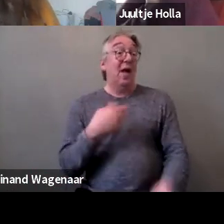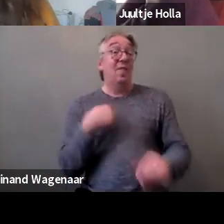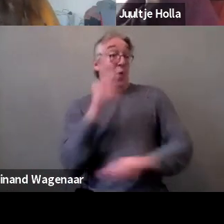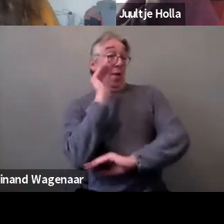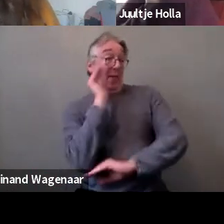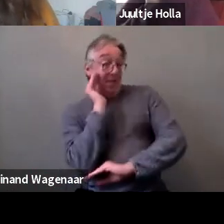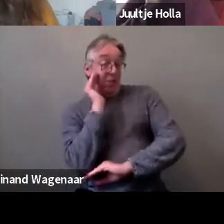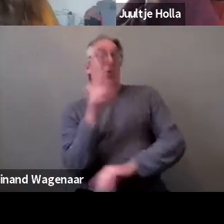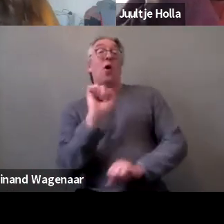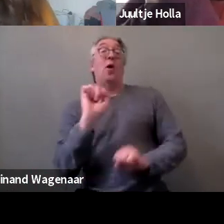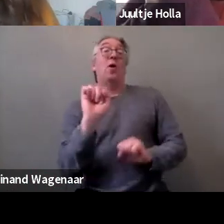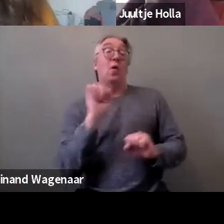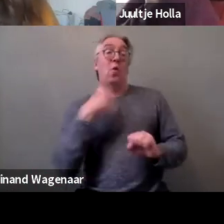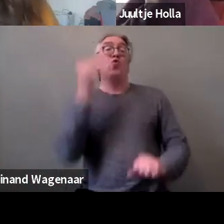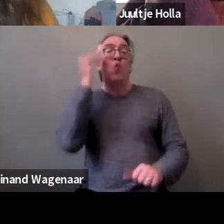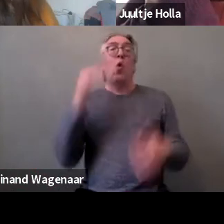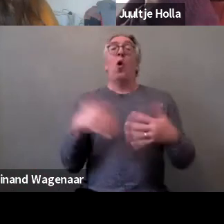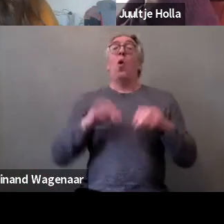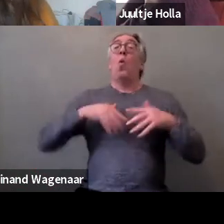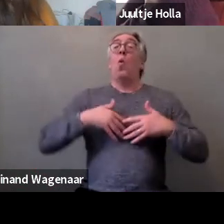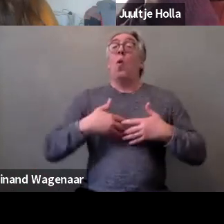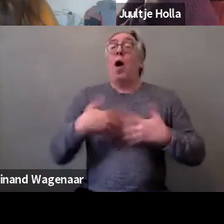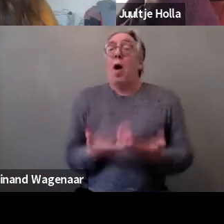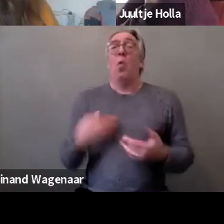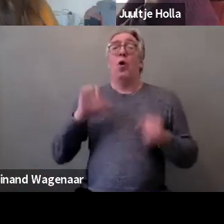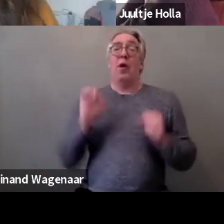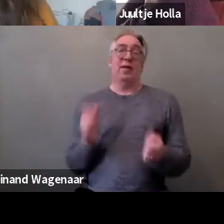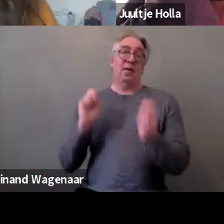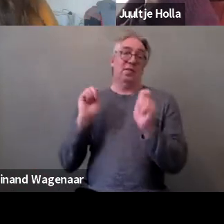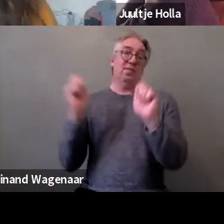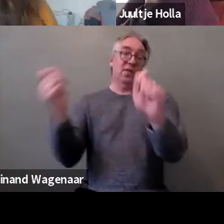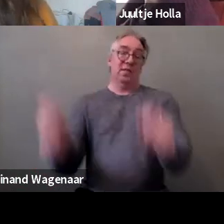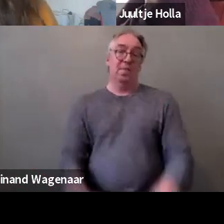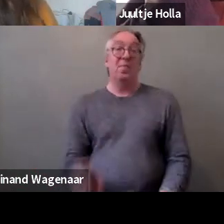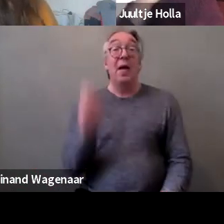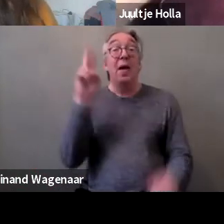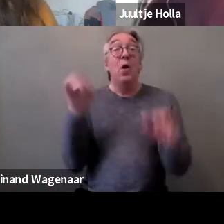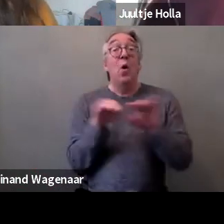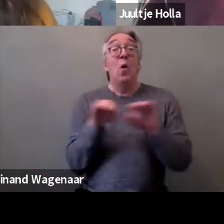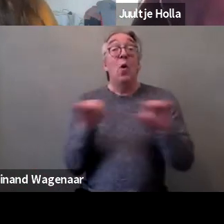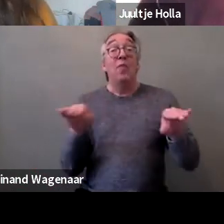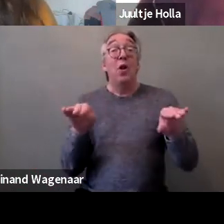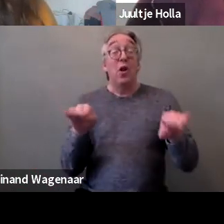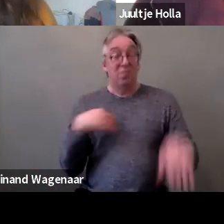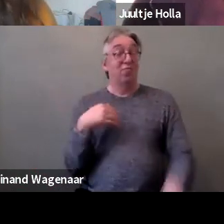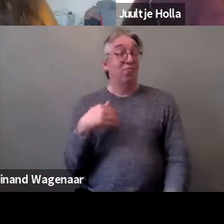At the European level, we heard about the need to advocate for the ratification of the Istanbul Convention,